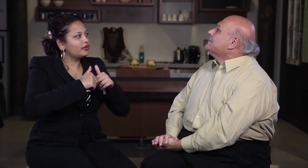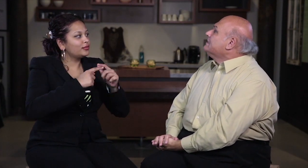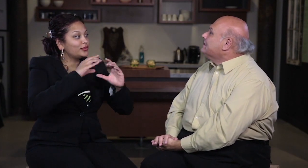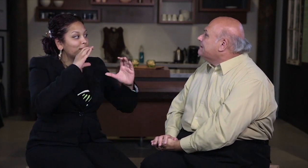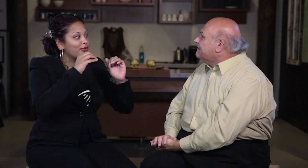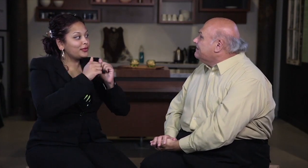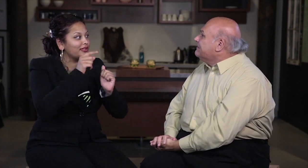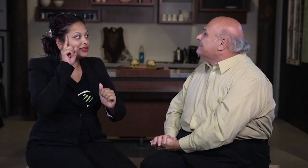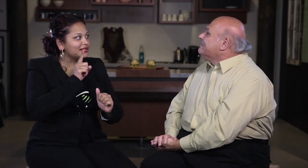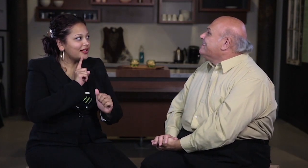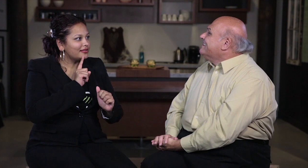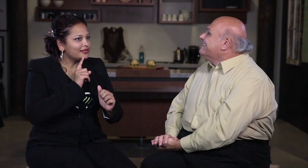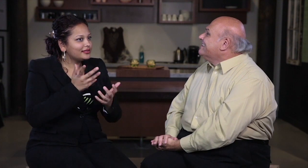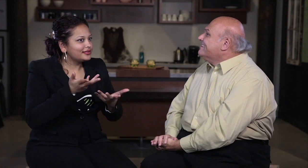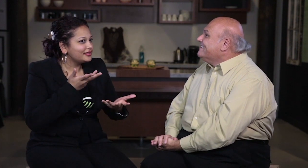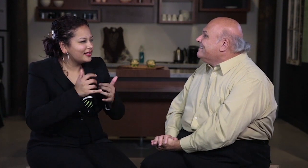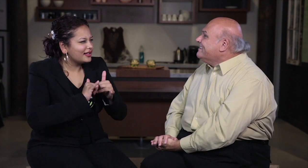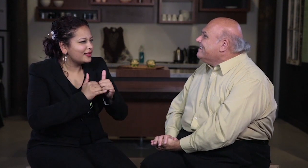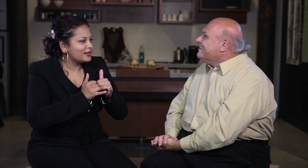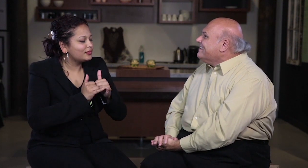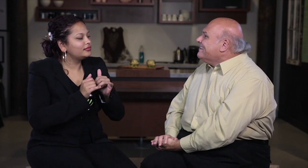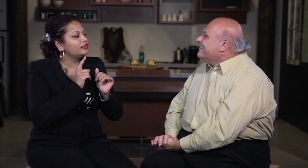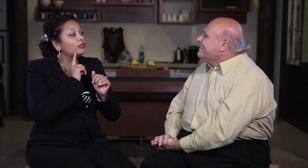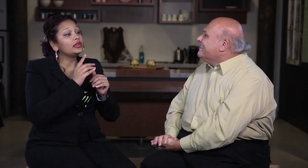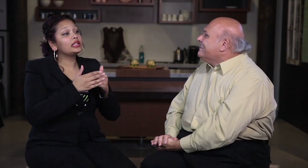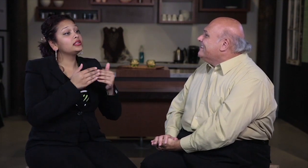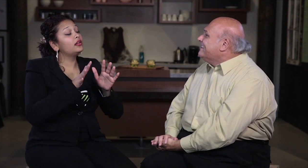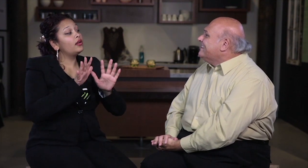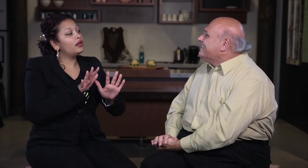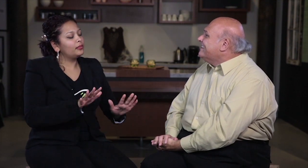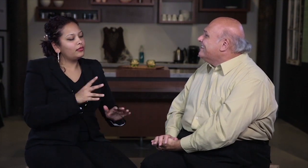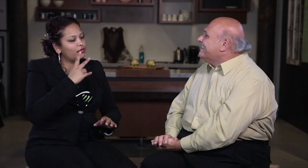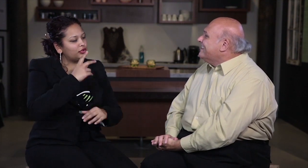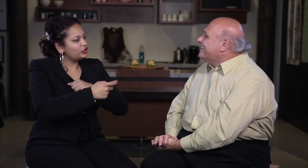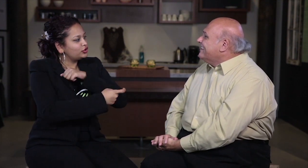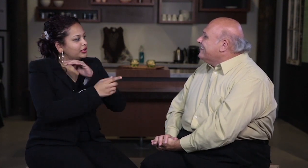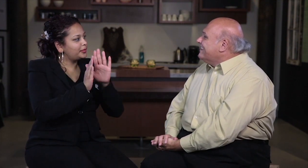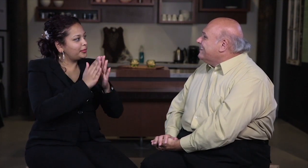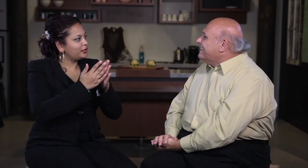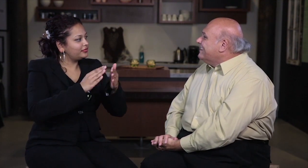some anxiety or nervousness how they could communicate with a Deaf waiter. We find the easiest